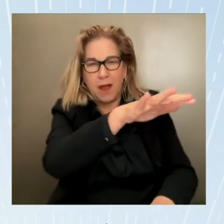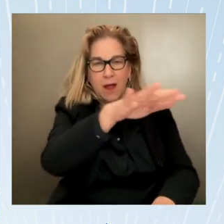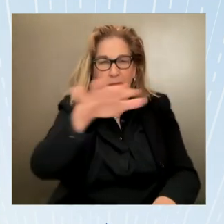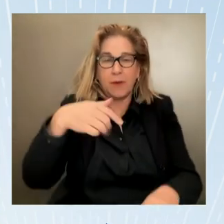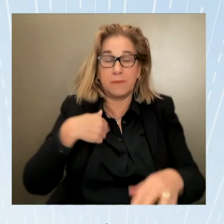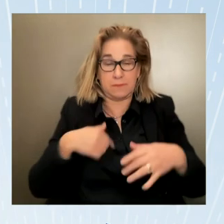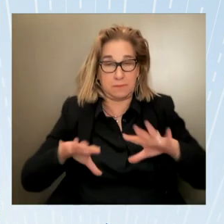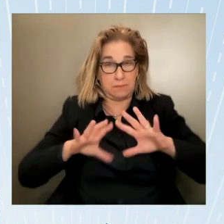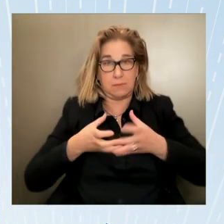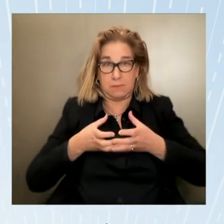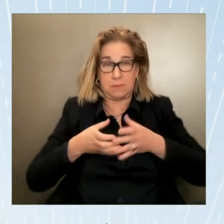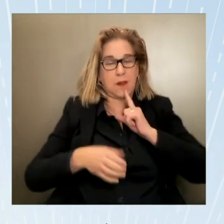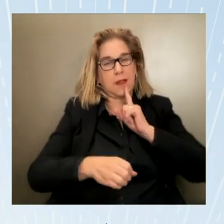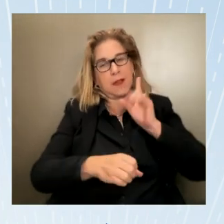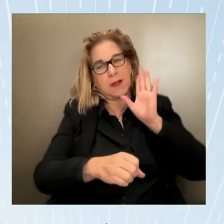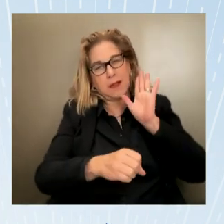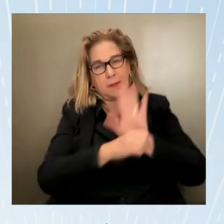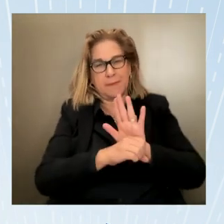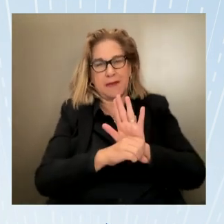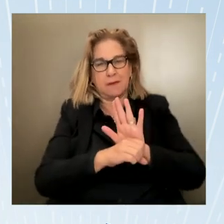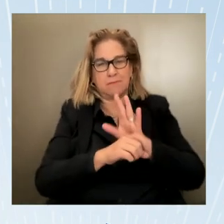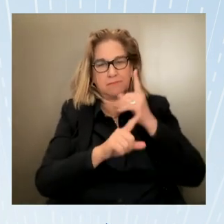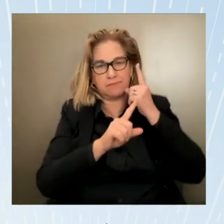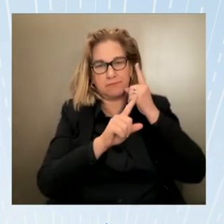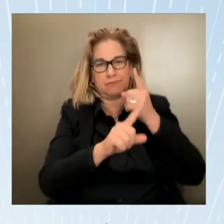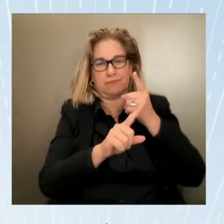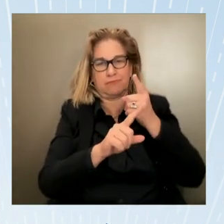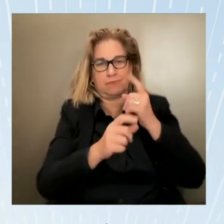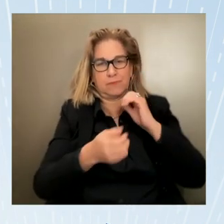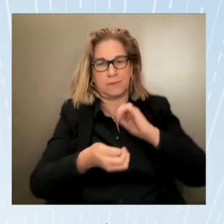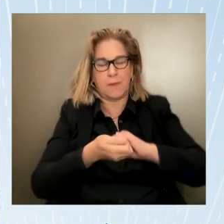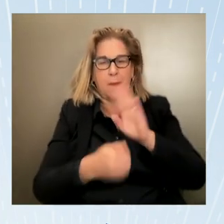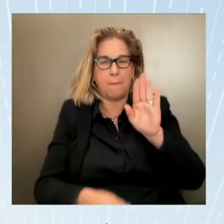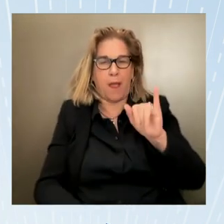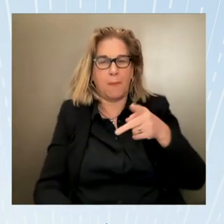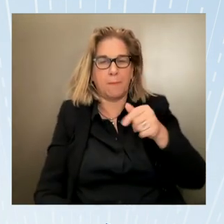to working with Congress to further combat this crime and is so often the case the work that we